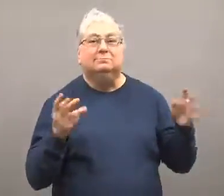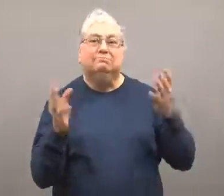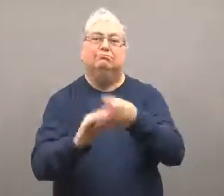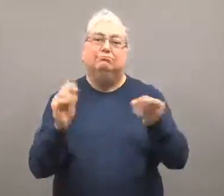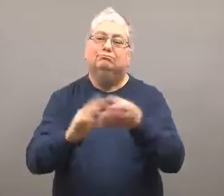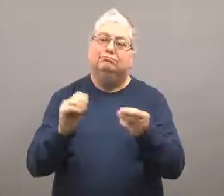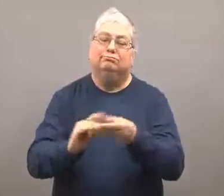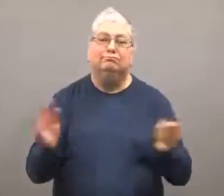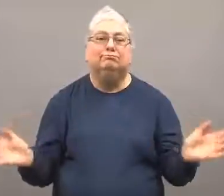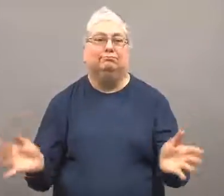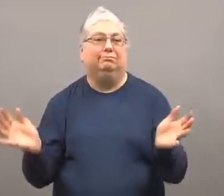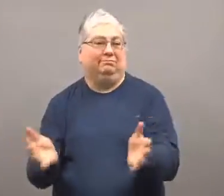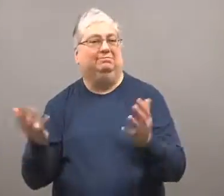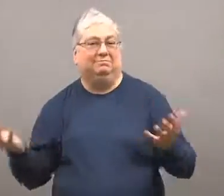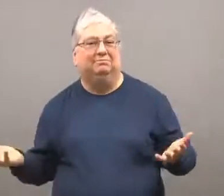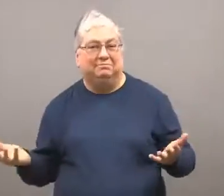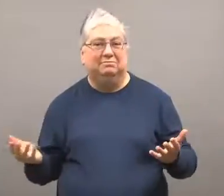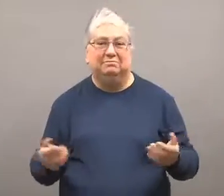She talked to the people there and encouraged them.